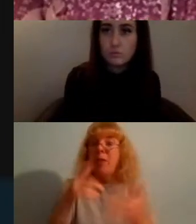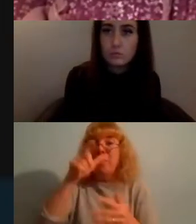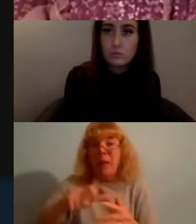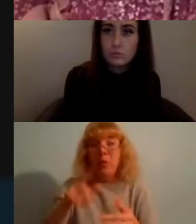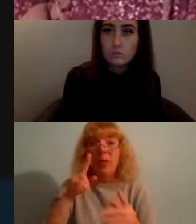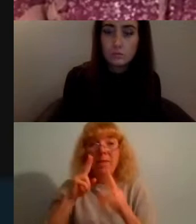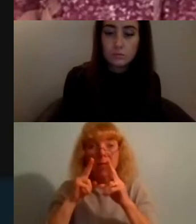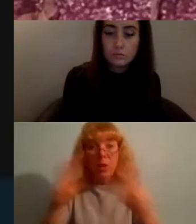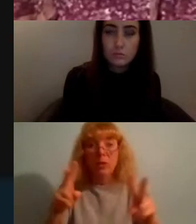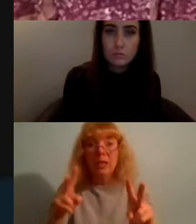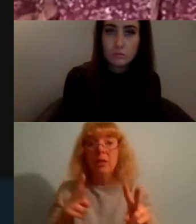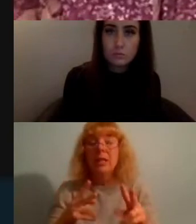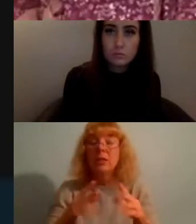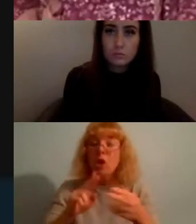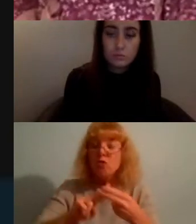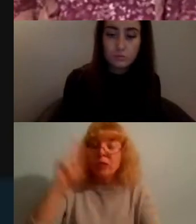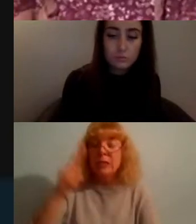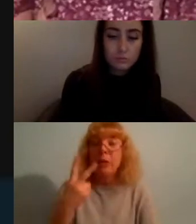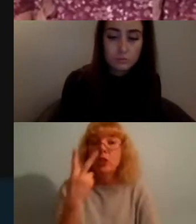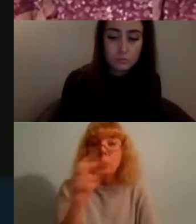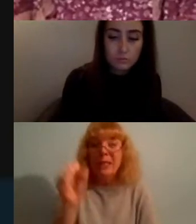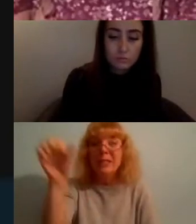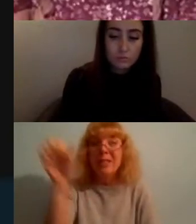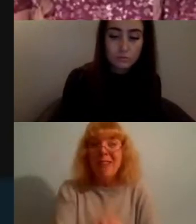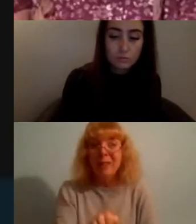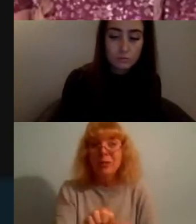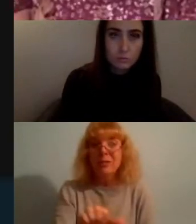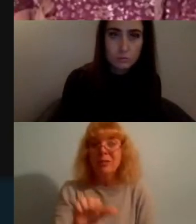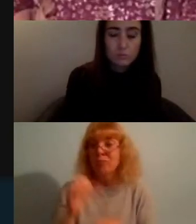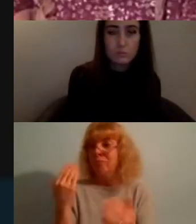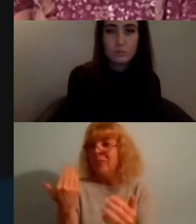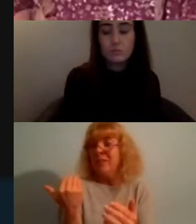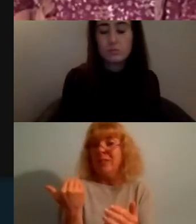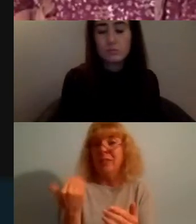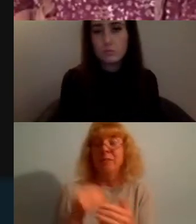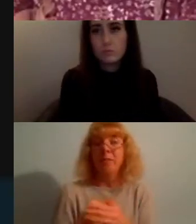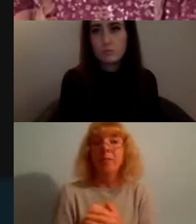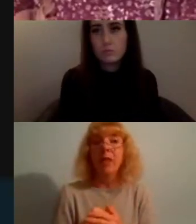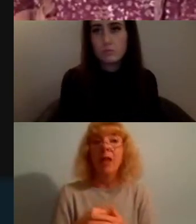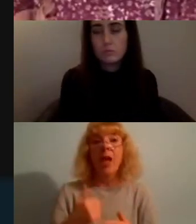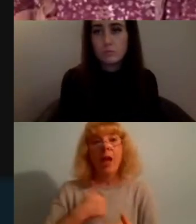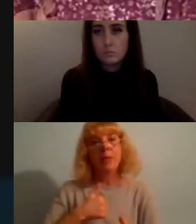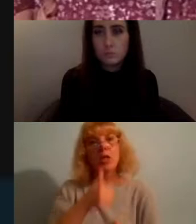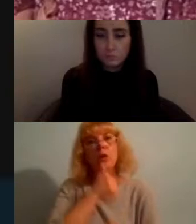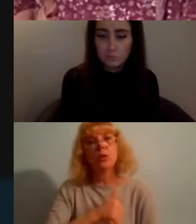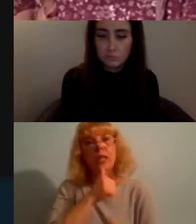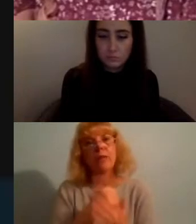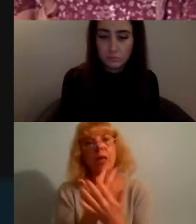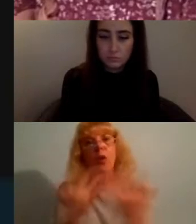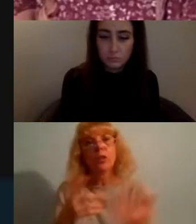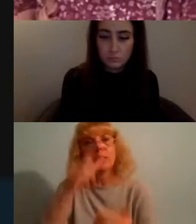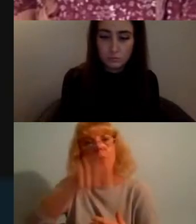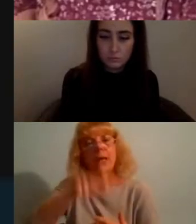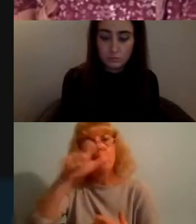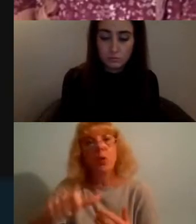past few months so i'm kind of used to now having lots of people coming into my space